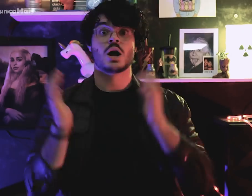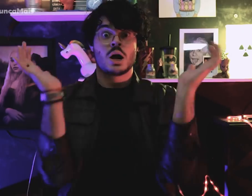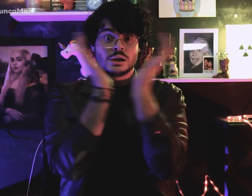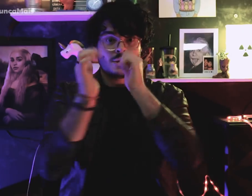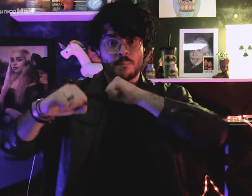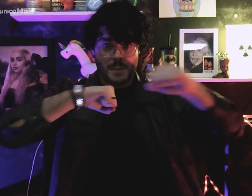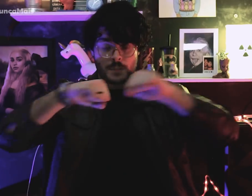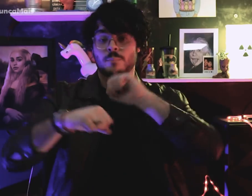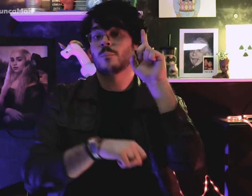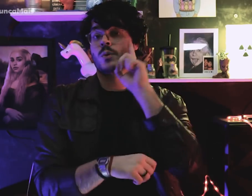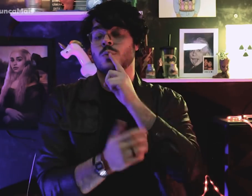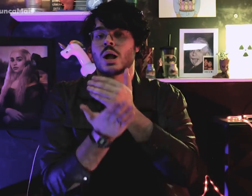O movimento surdo manifests